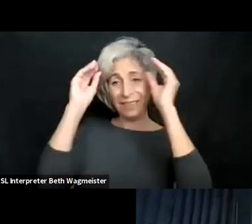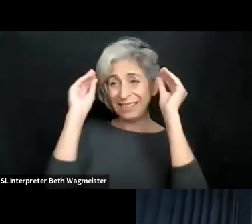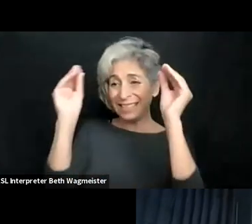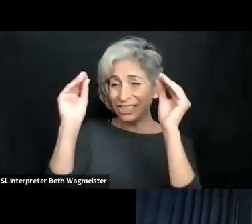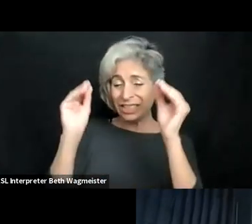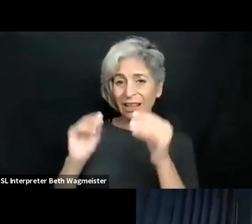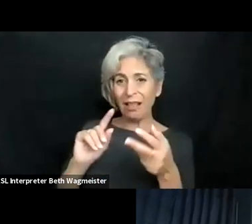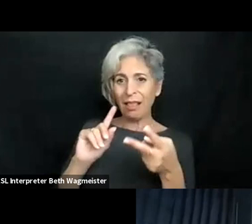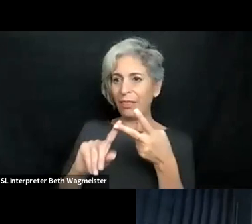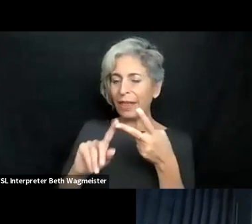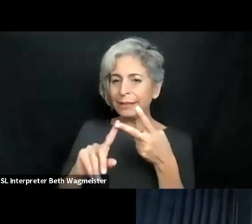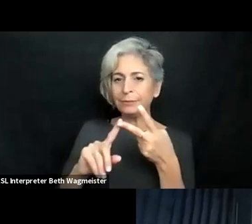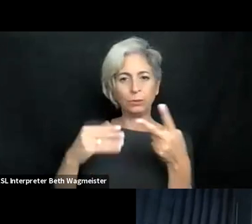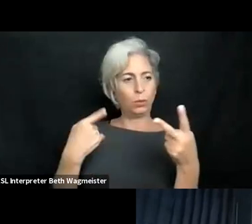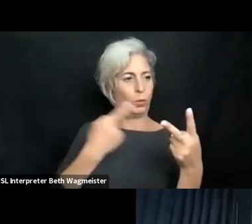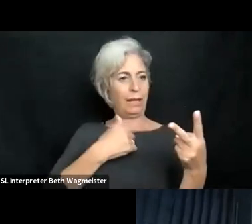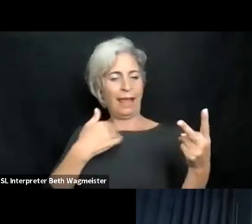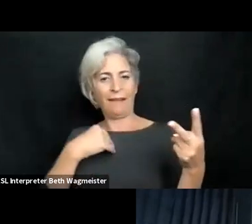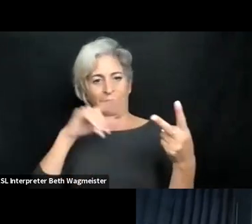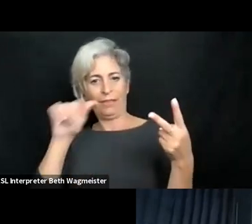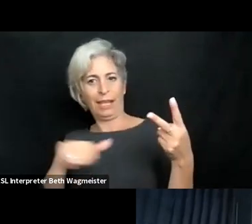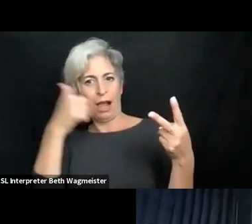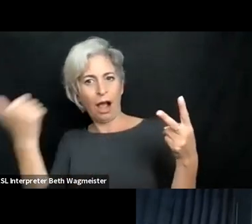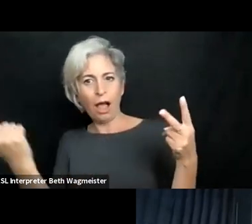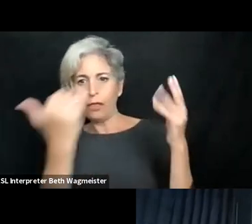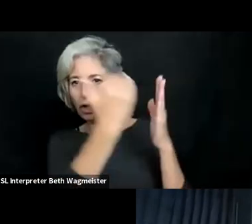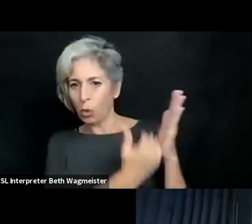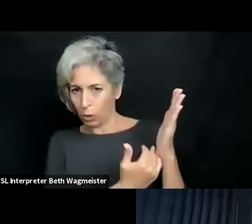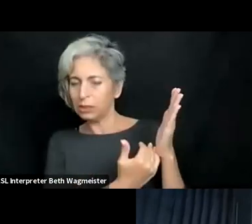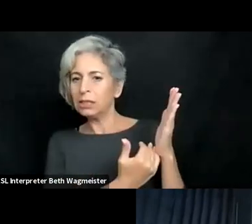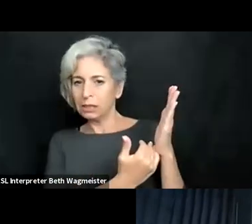That makes it tangible, and that's really important in